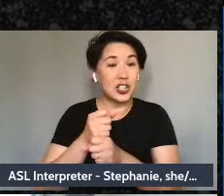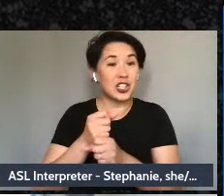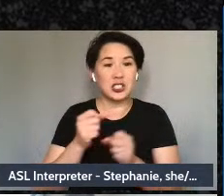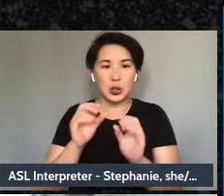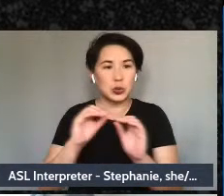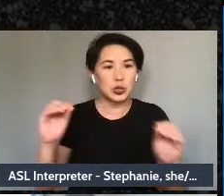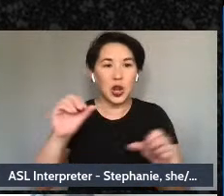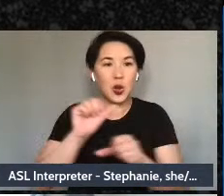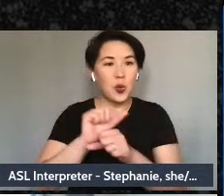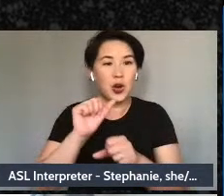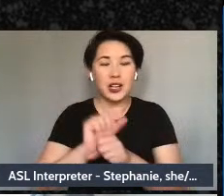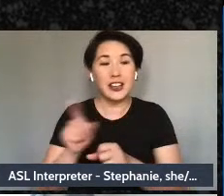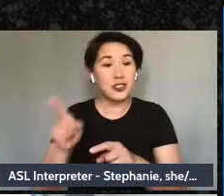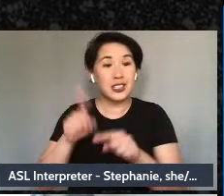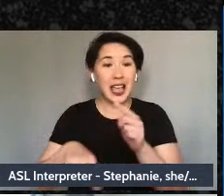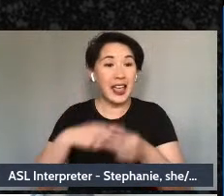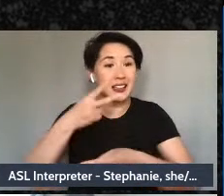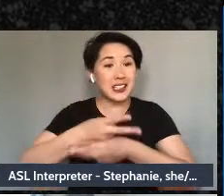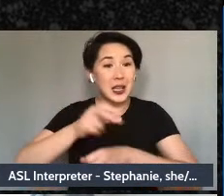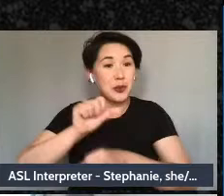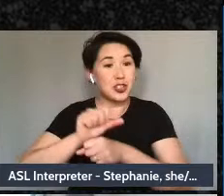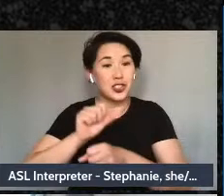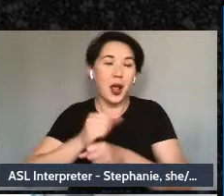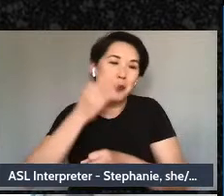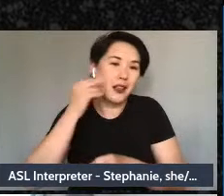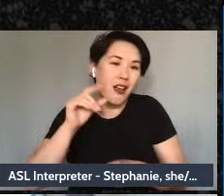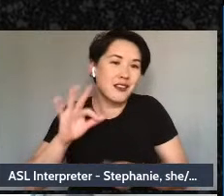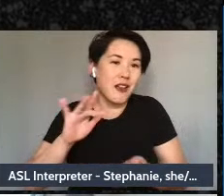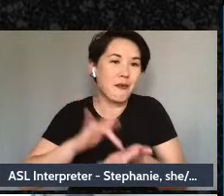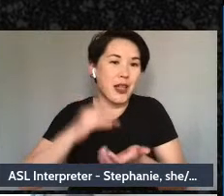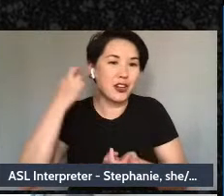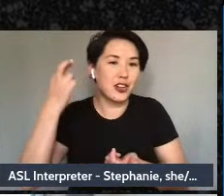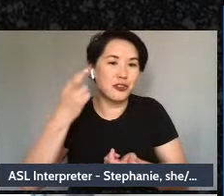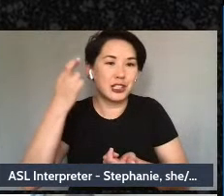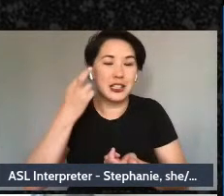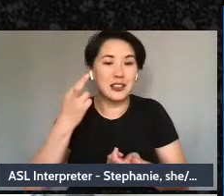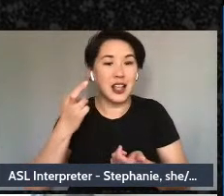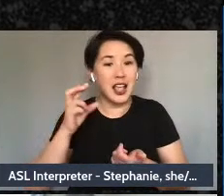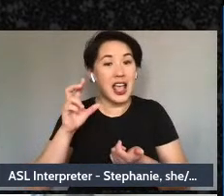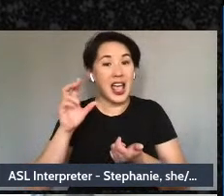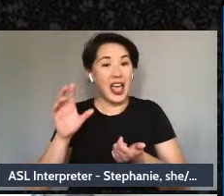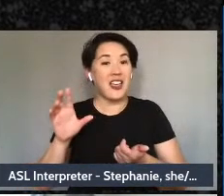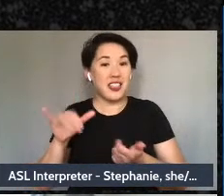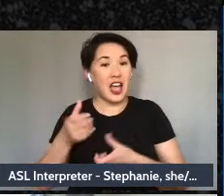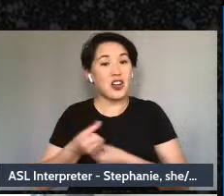down a job because of medical reasons, and often lashed out at employers and co-workers.